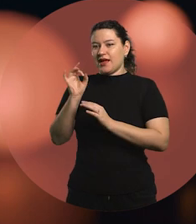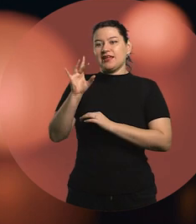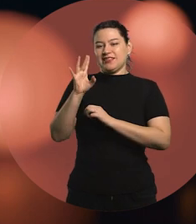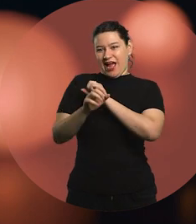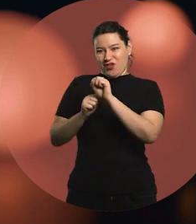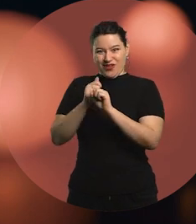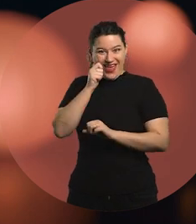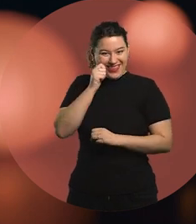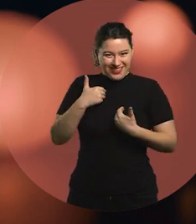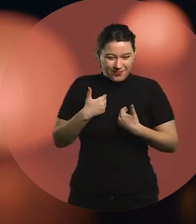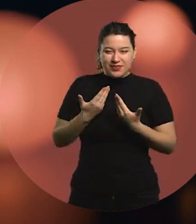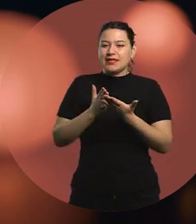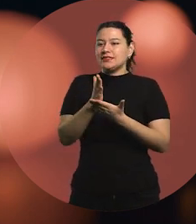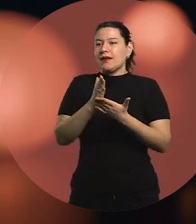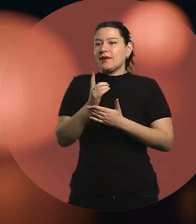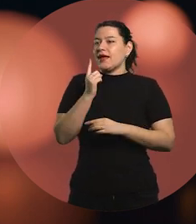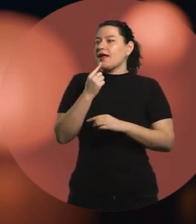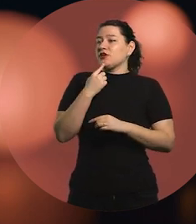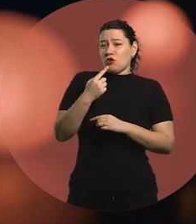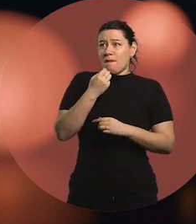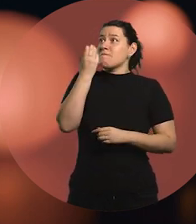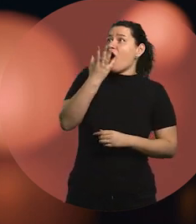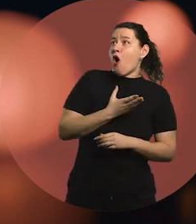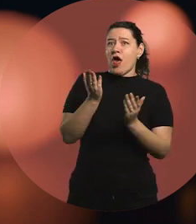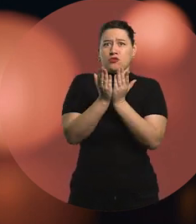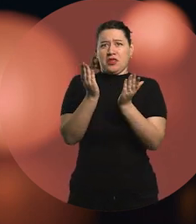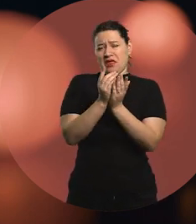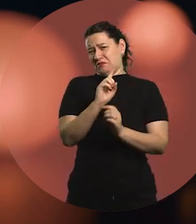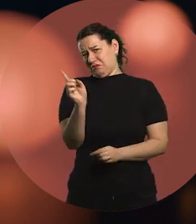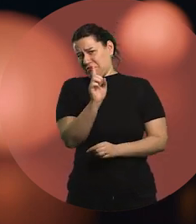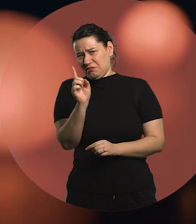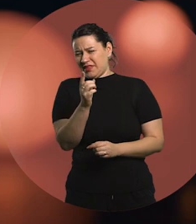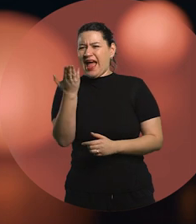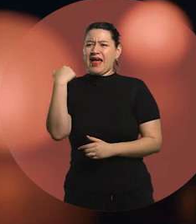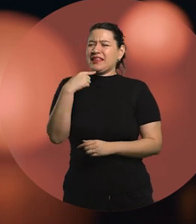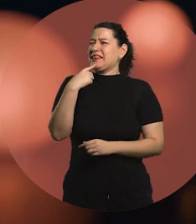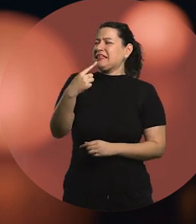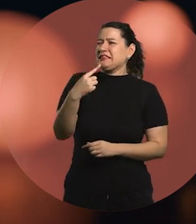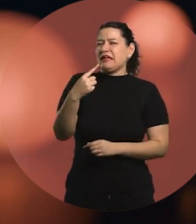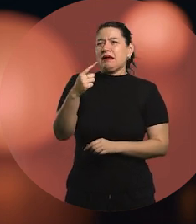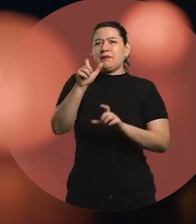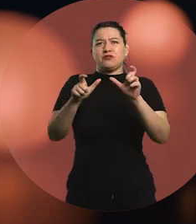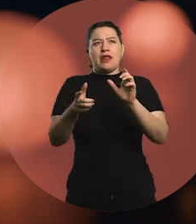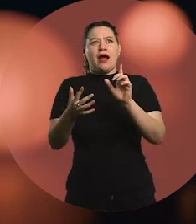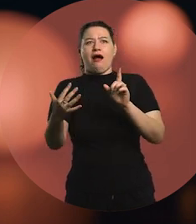I always have to clarify that I wasn't the best in my class, nor the "most popular".